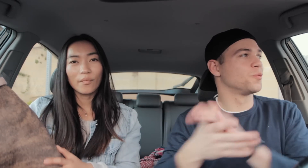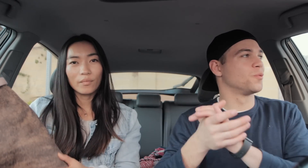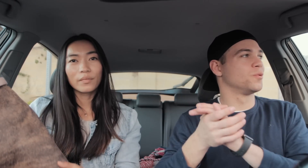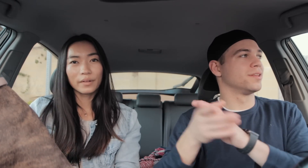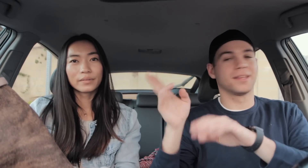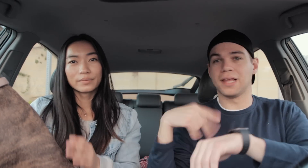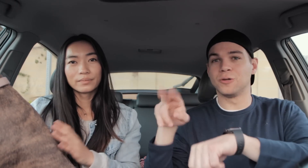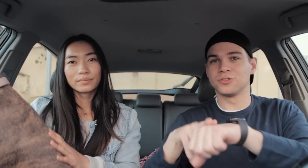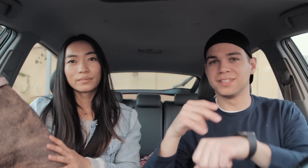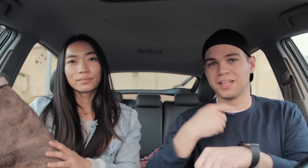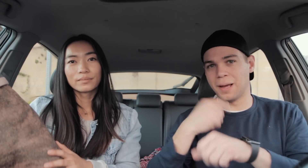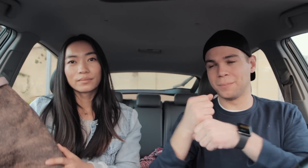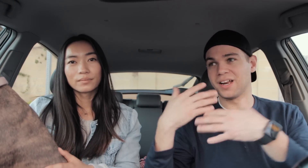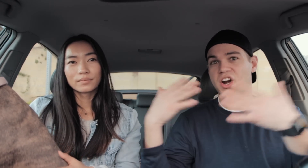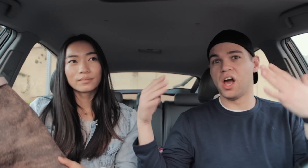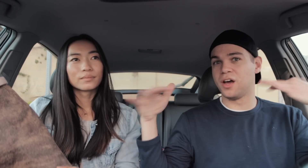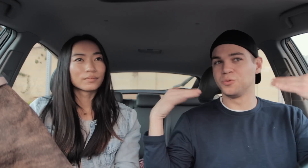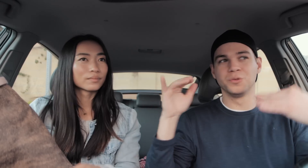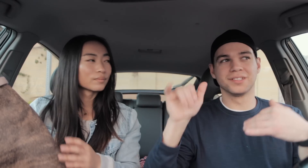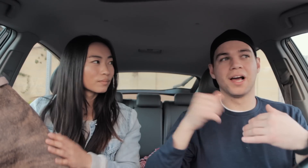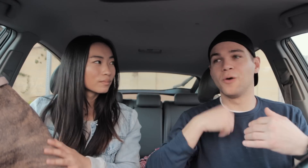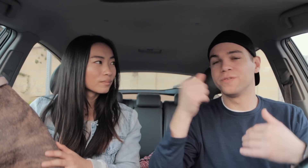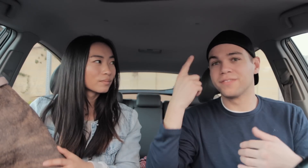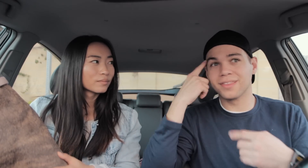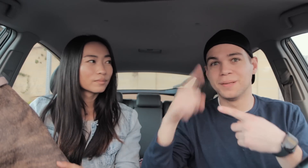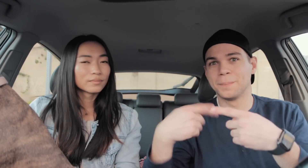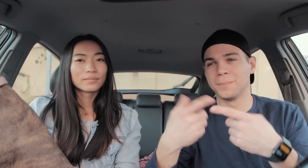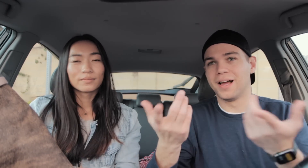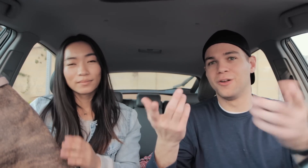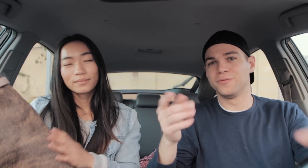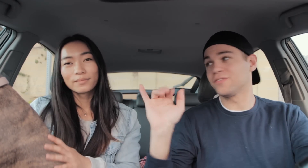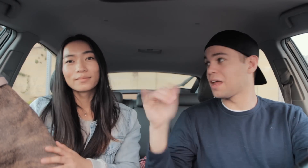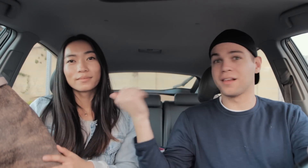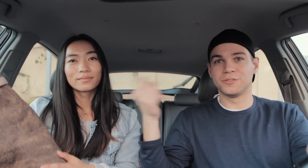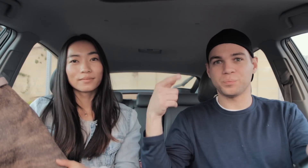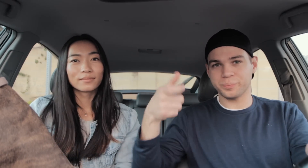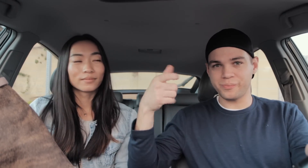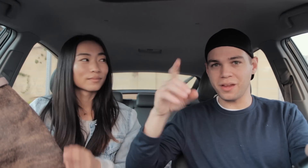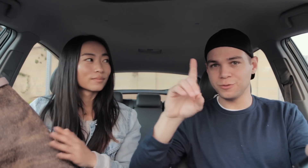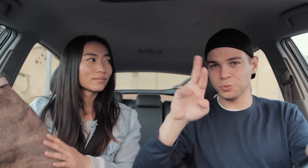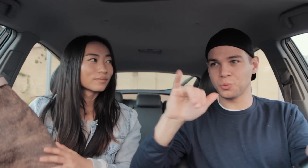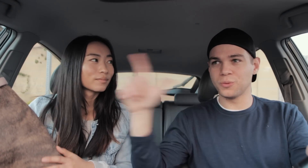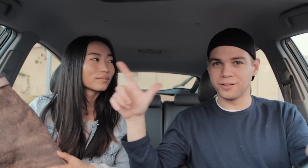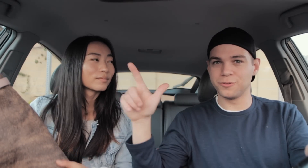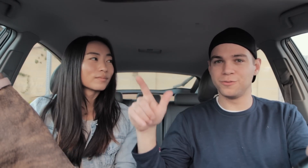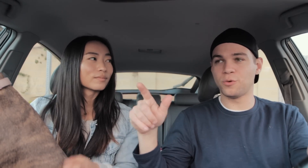so naturally I make a lot of noise that I don't think about like she said with the drill